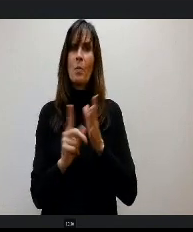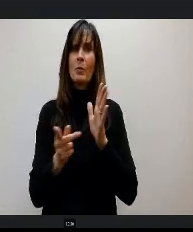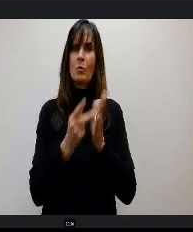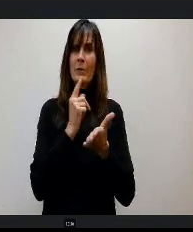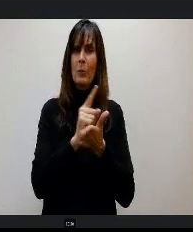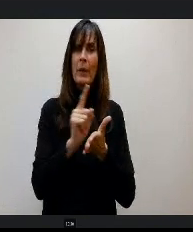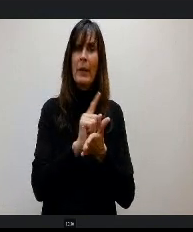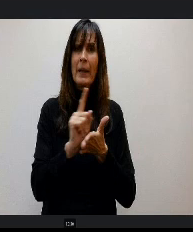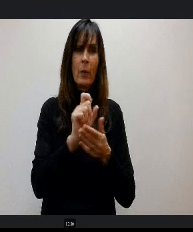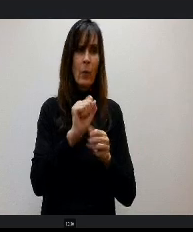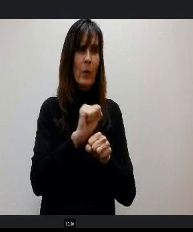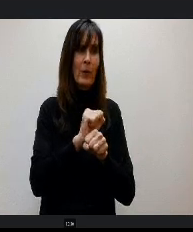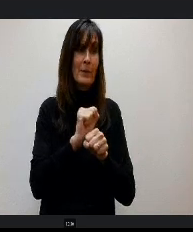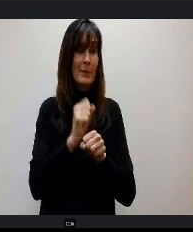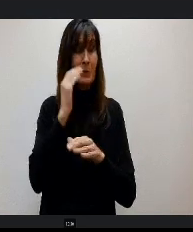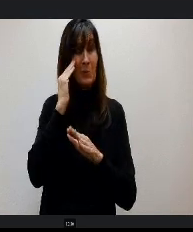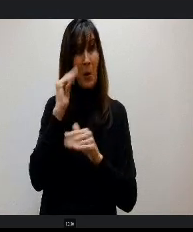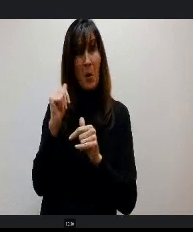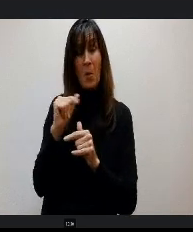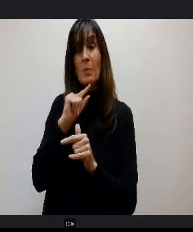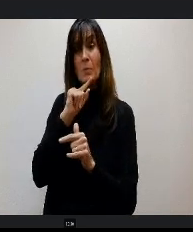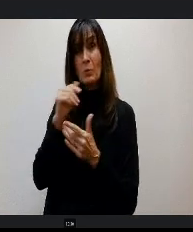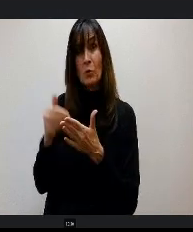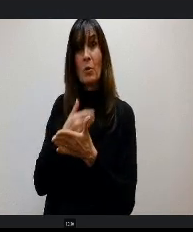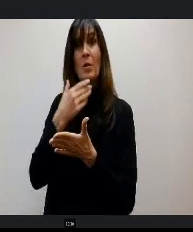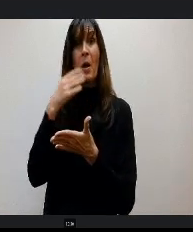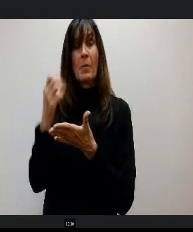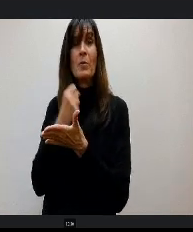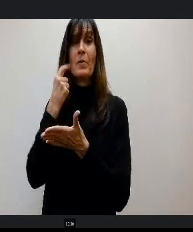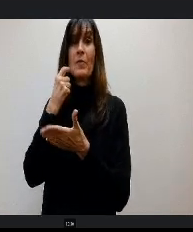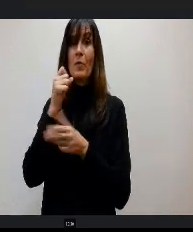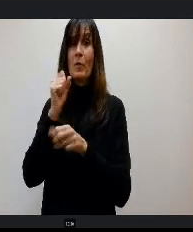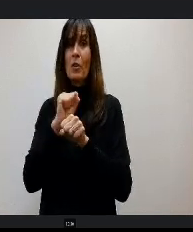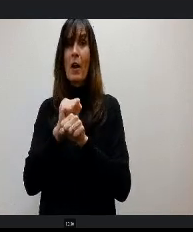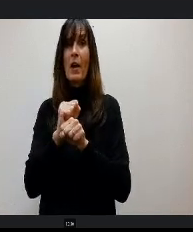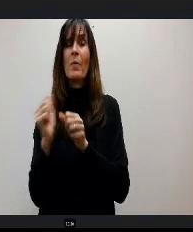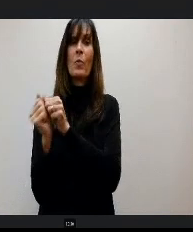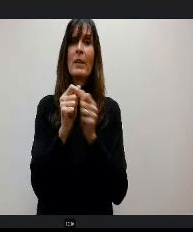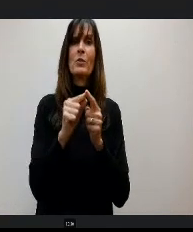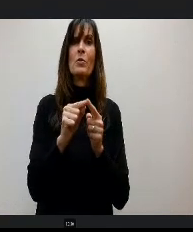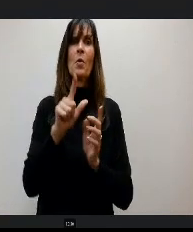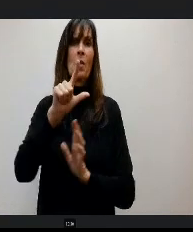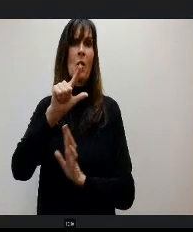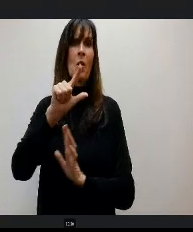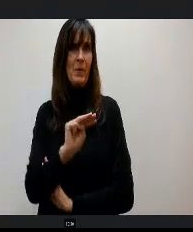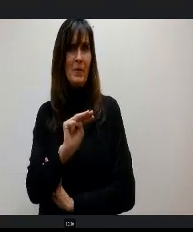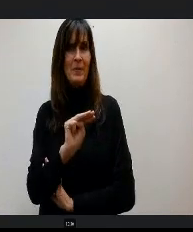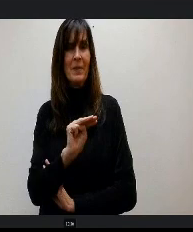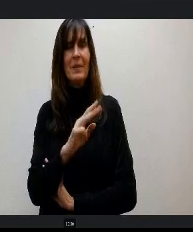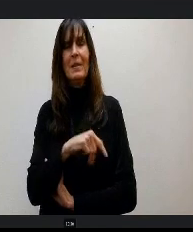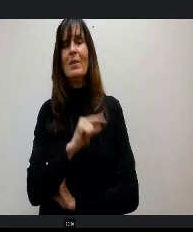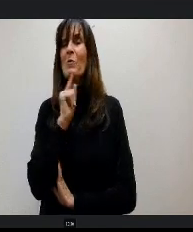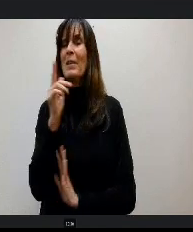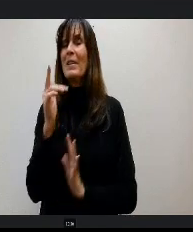turns out to opportunities of positions with them at Lockheed Martin. So just exciting things that have happened this year